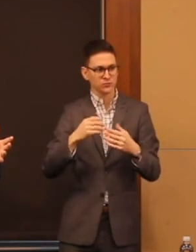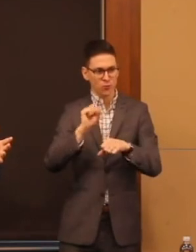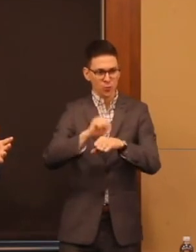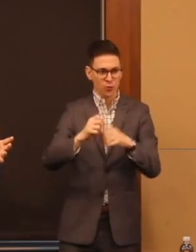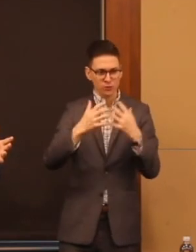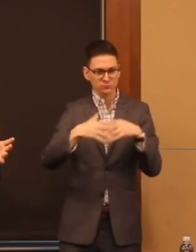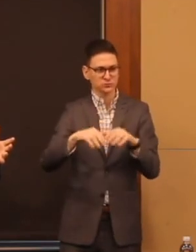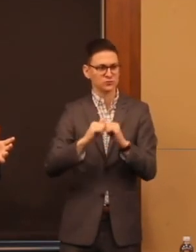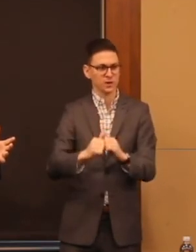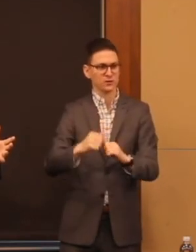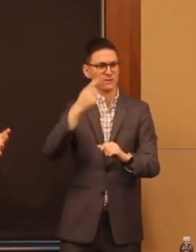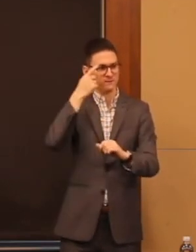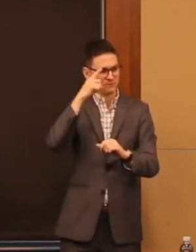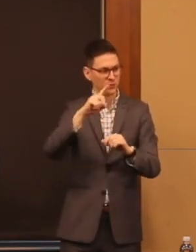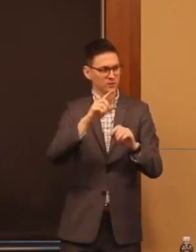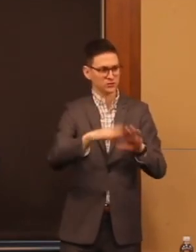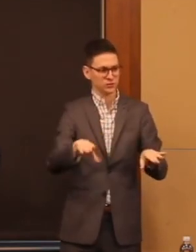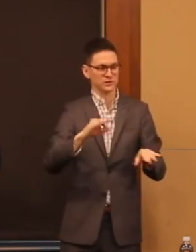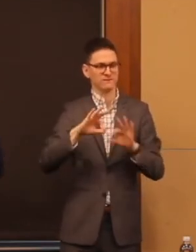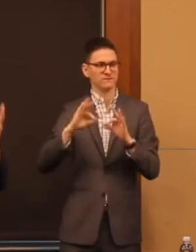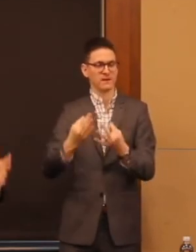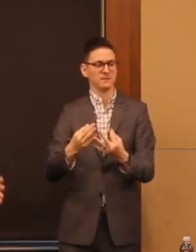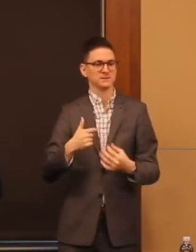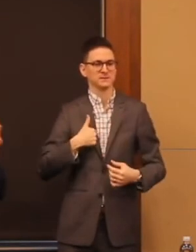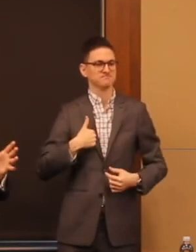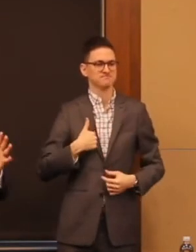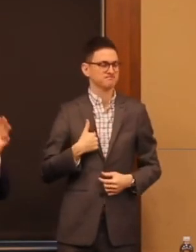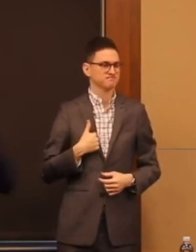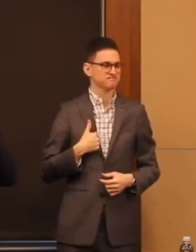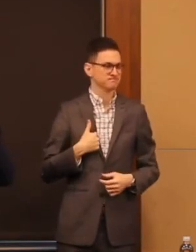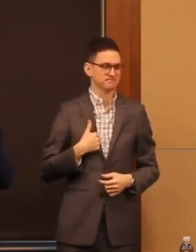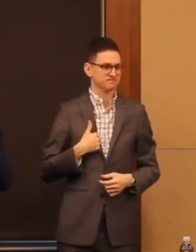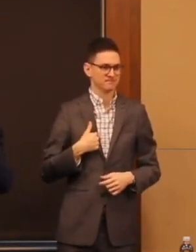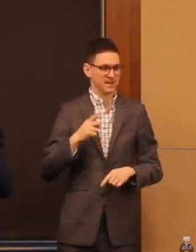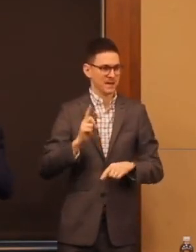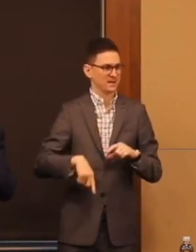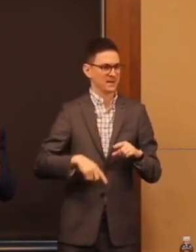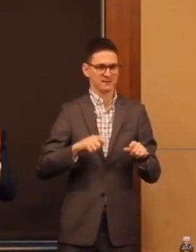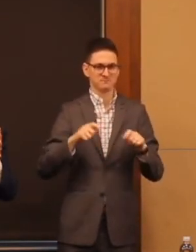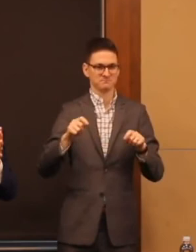and families I just can't manage that long in my head, right?